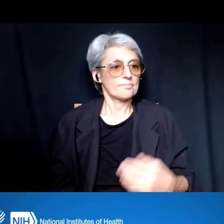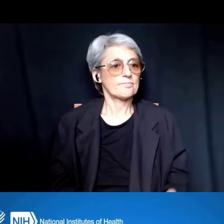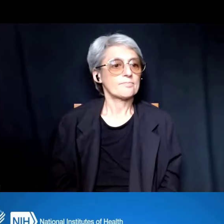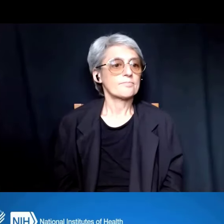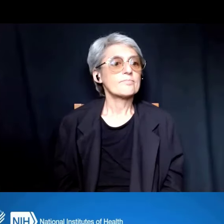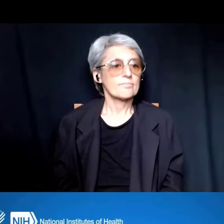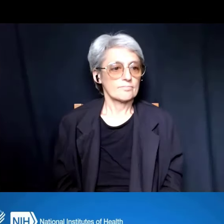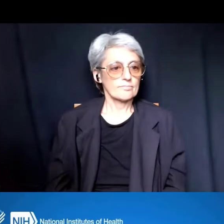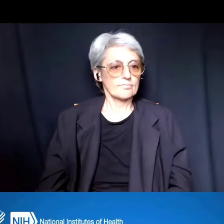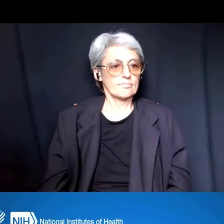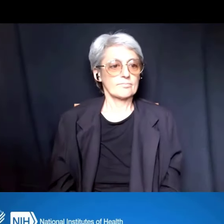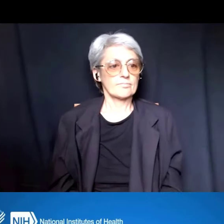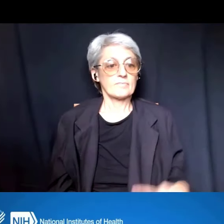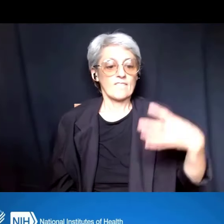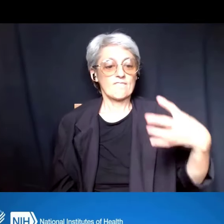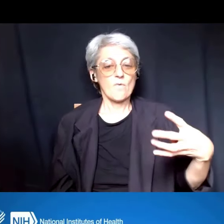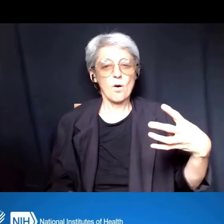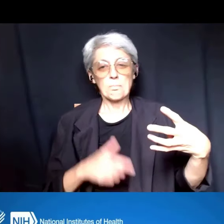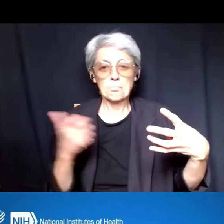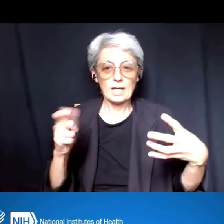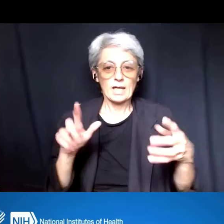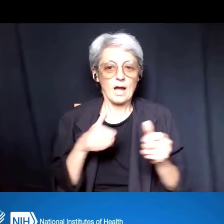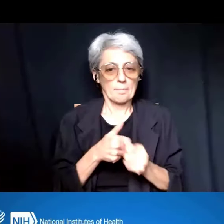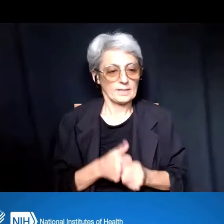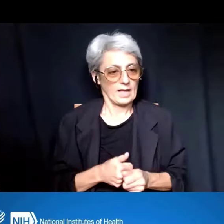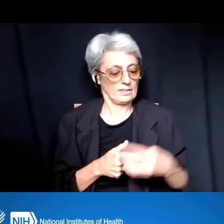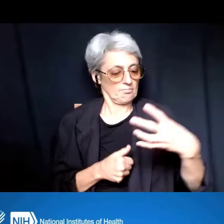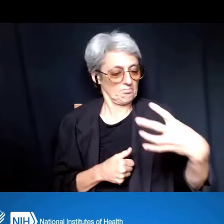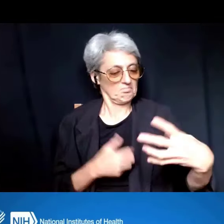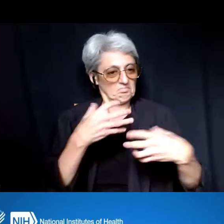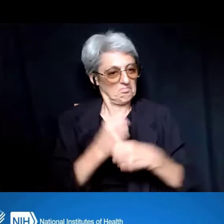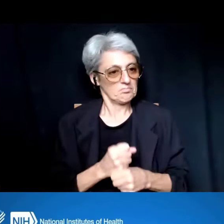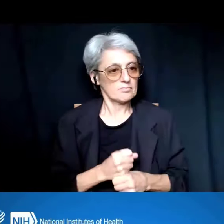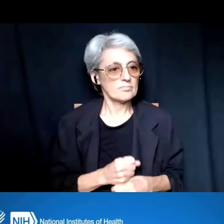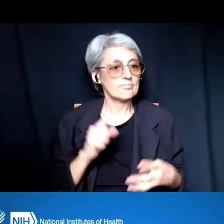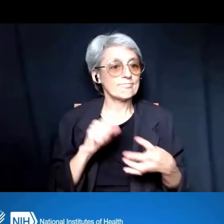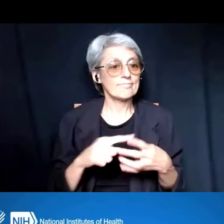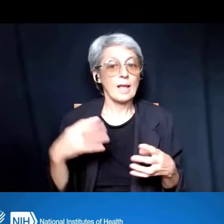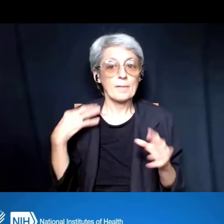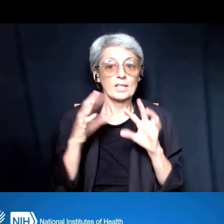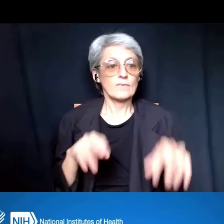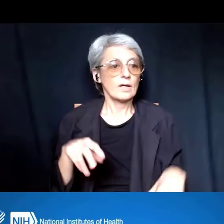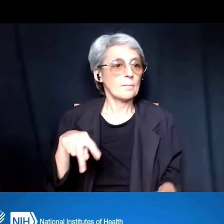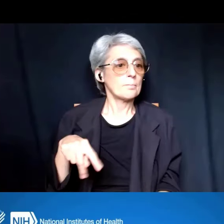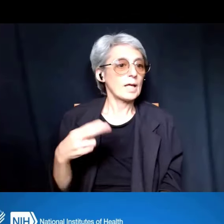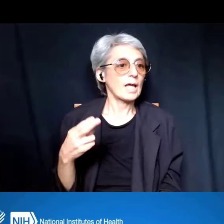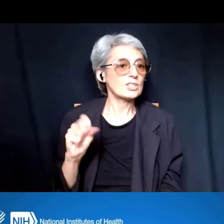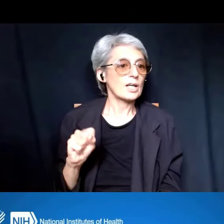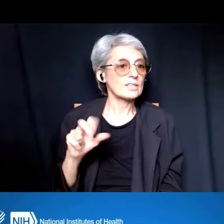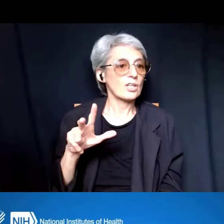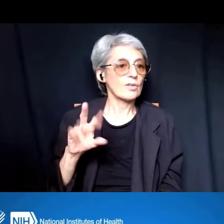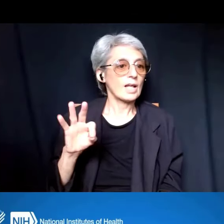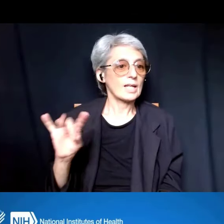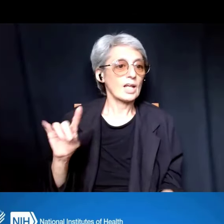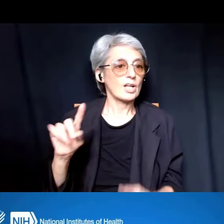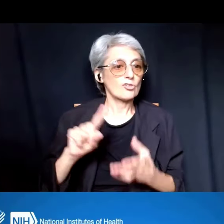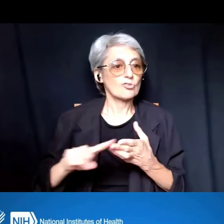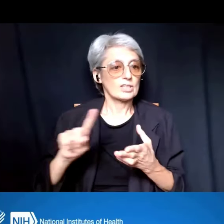overview of the four big updates. First is the application form, the PHS 398 Research Training Form,